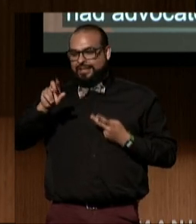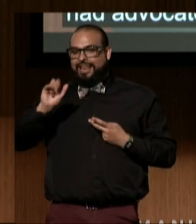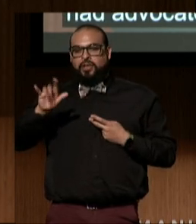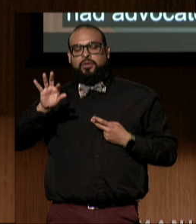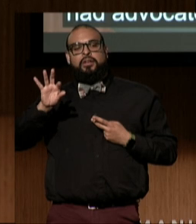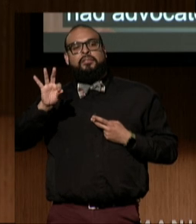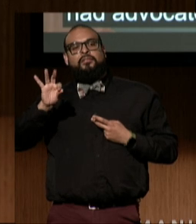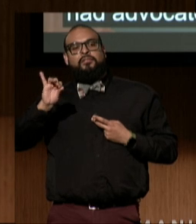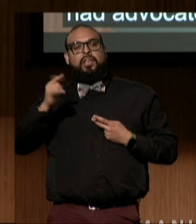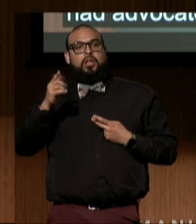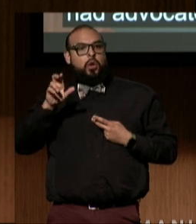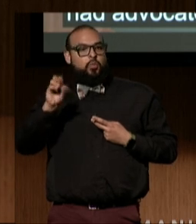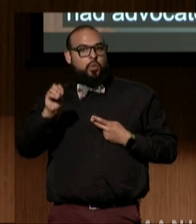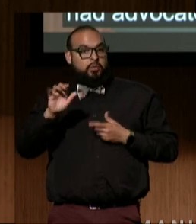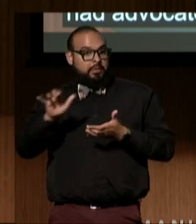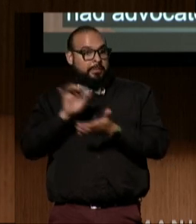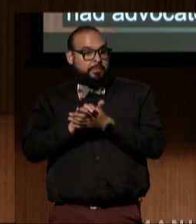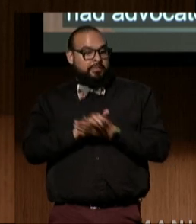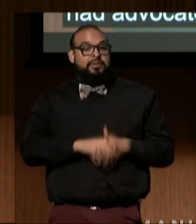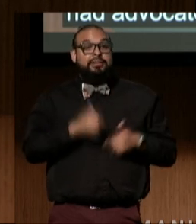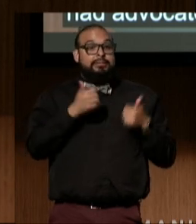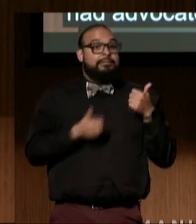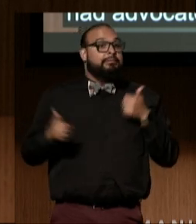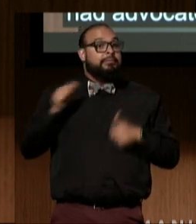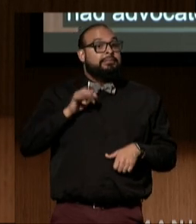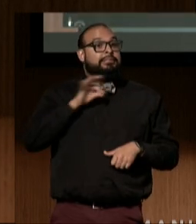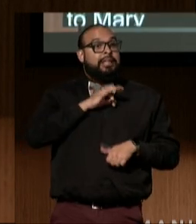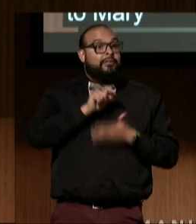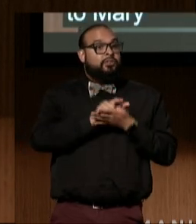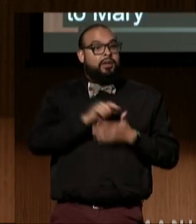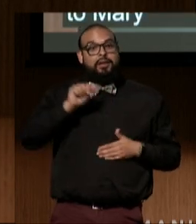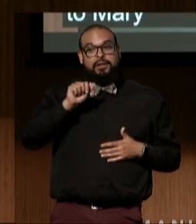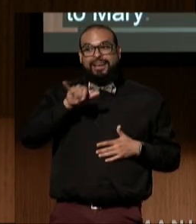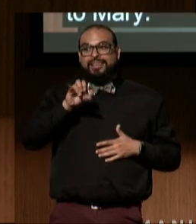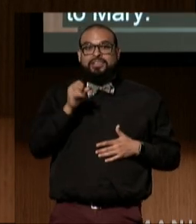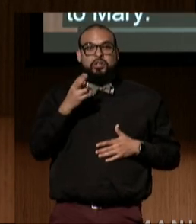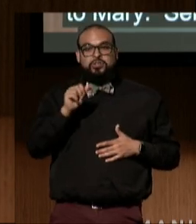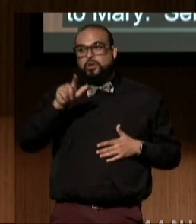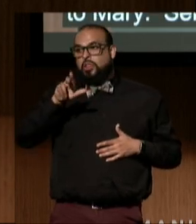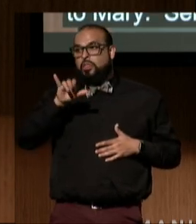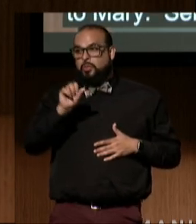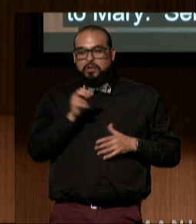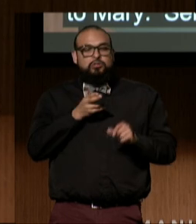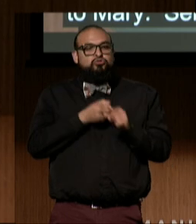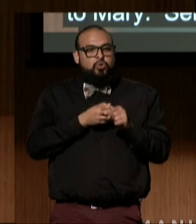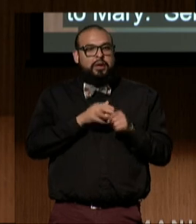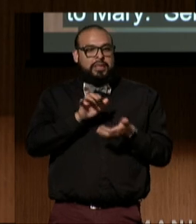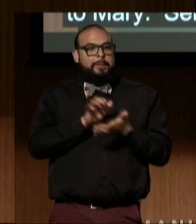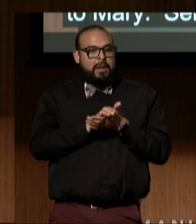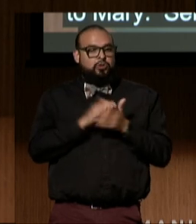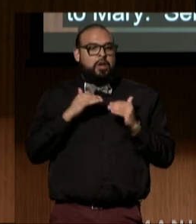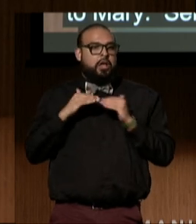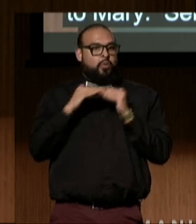Senior staff attorney Ayesha Lewis joined DREDF and built DREDF's marriage equality library.